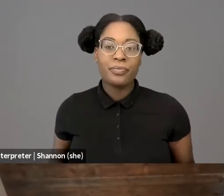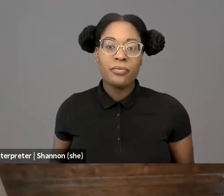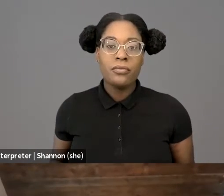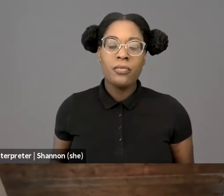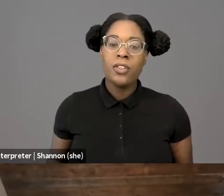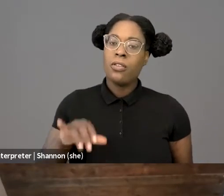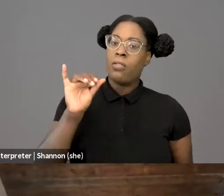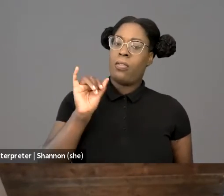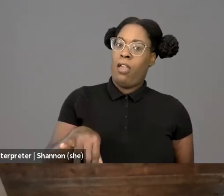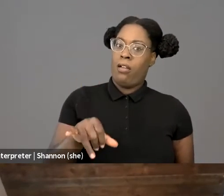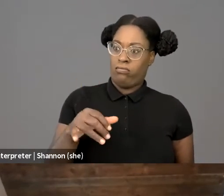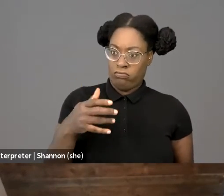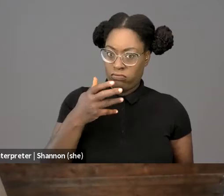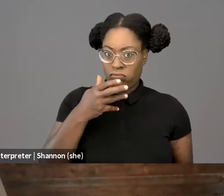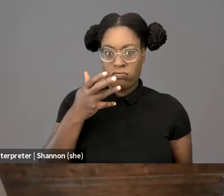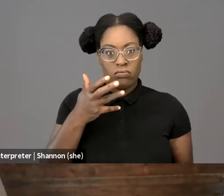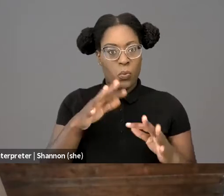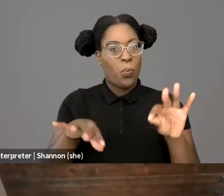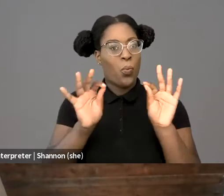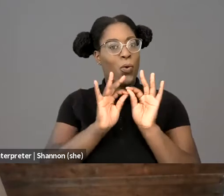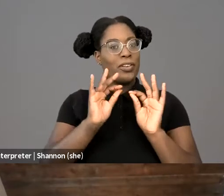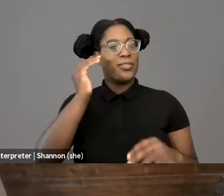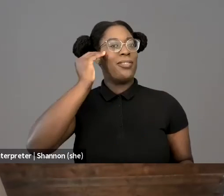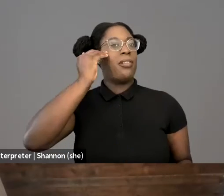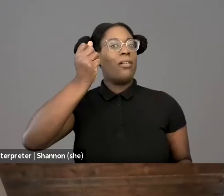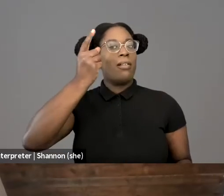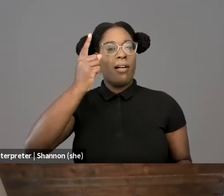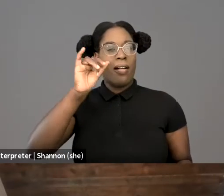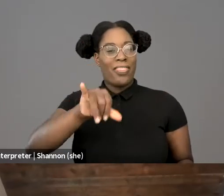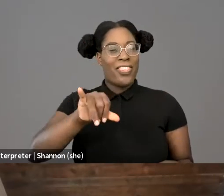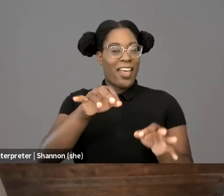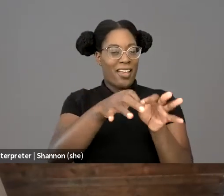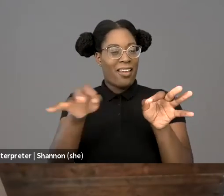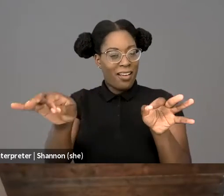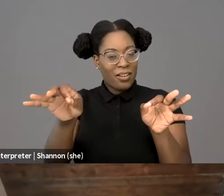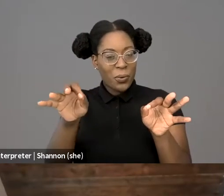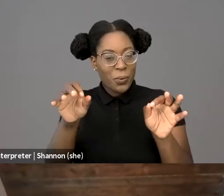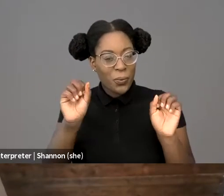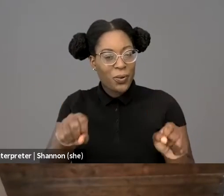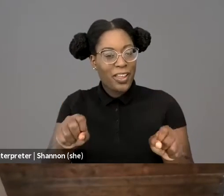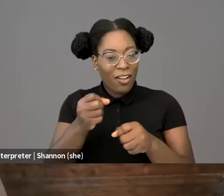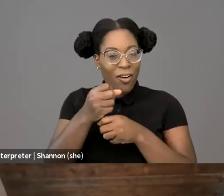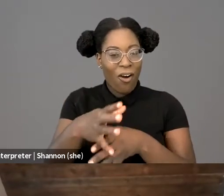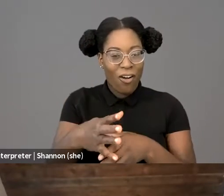is critical to maintaining friendships and keeping potential enemies at bay. However, during the presidency of Donald Trump,